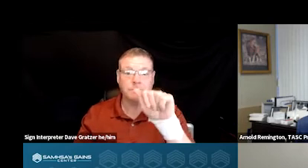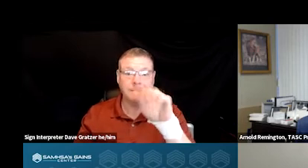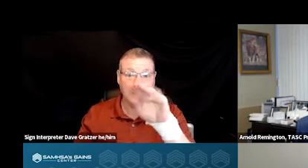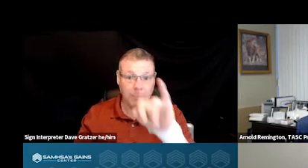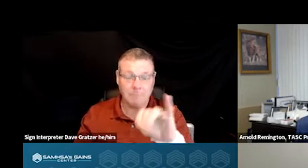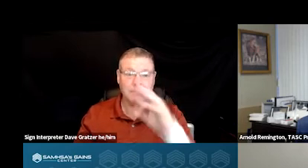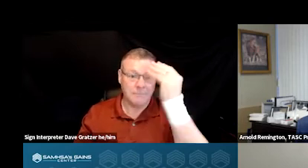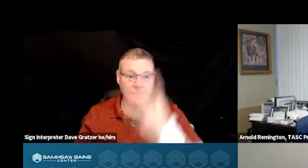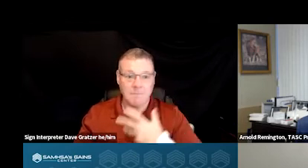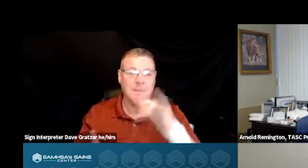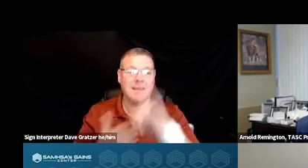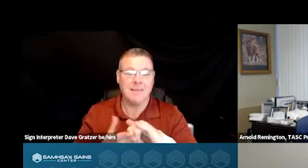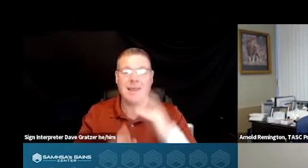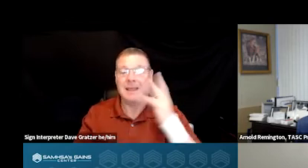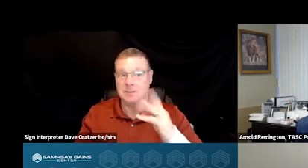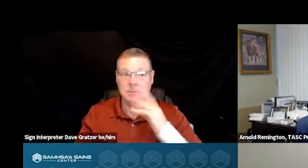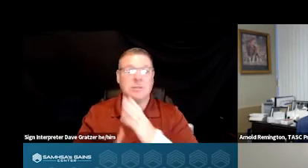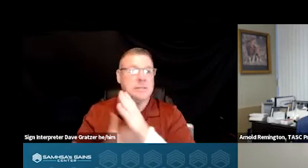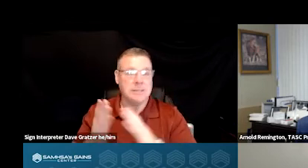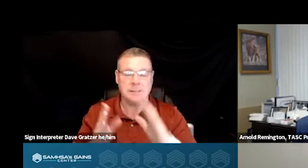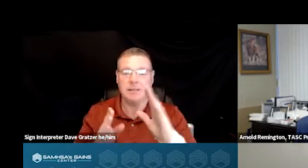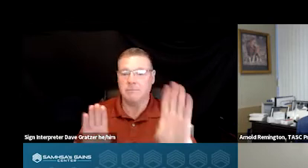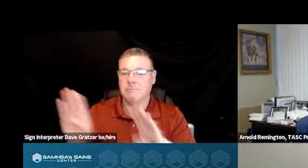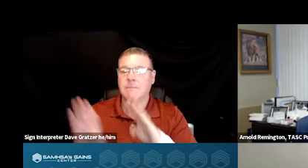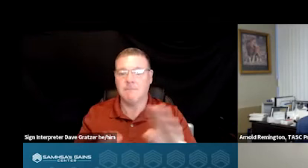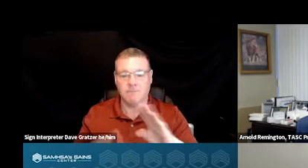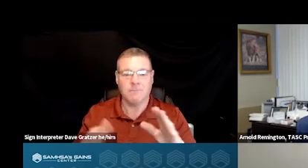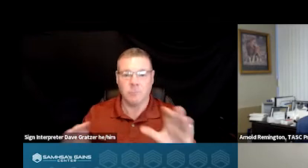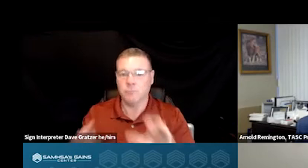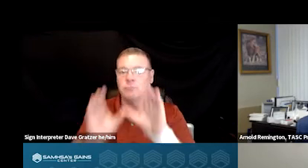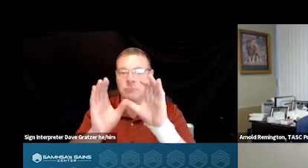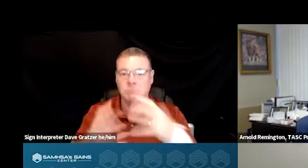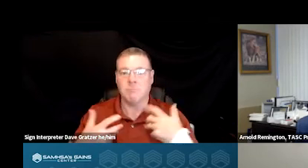of individuals experience some behavioral health crisis during the course of the year.